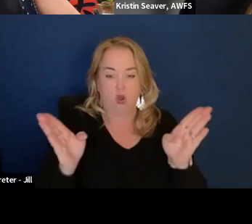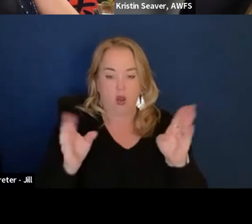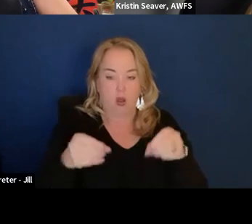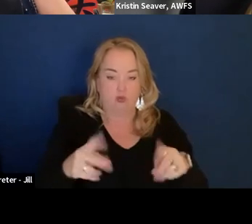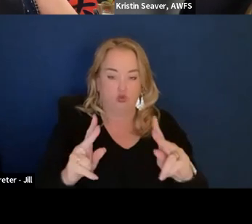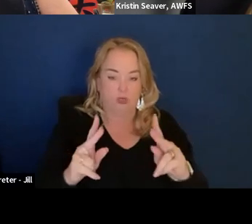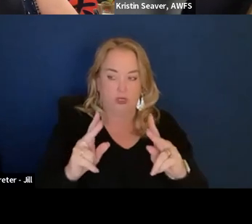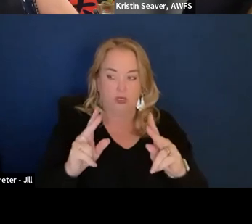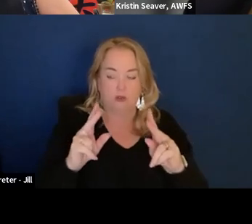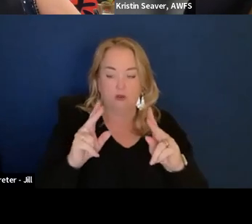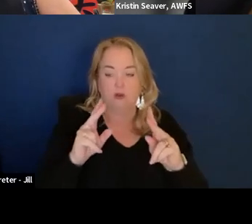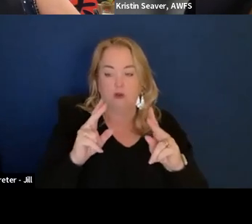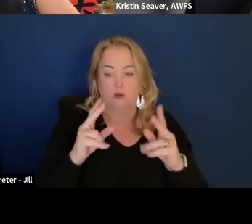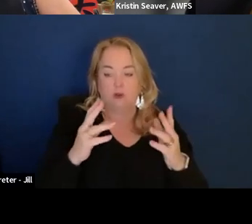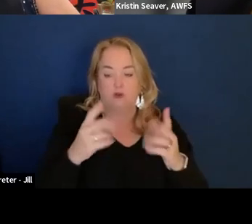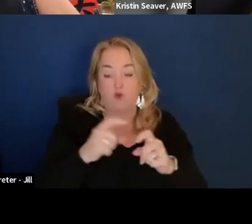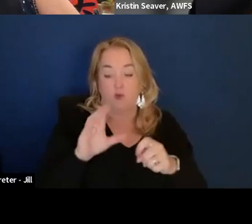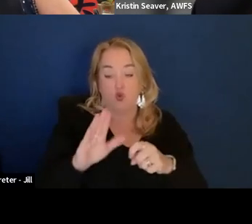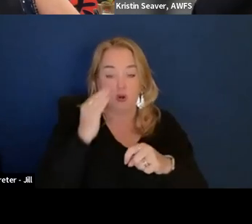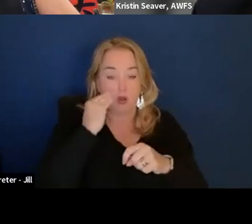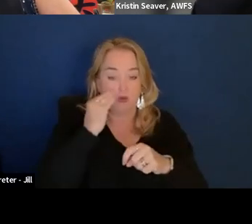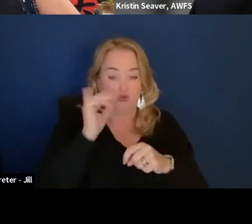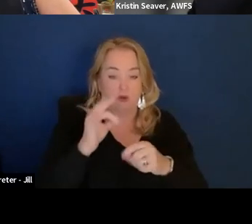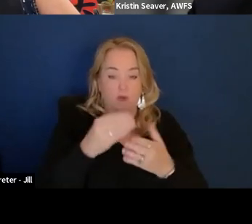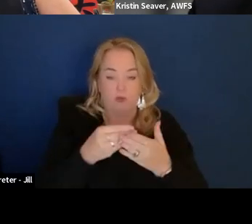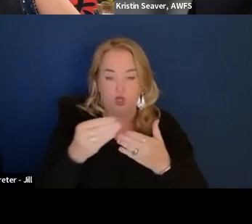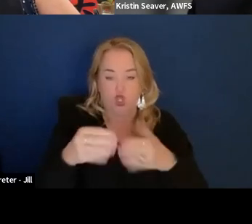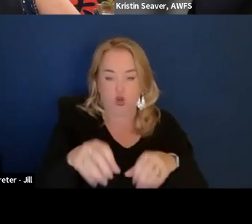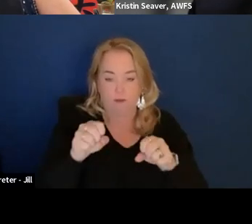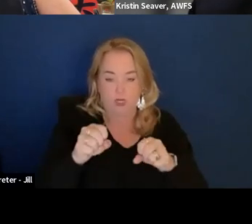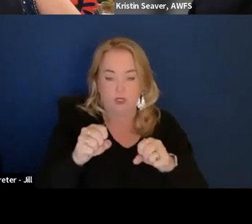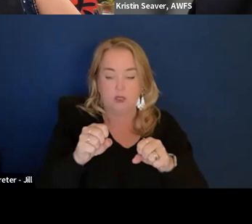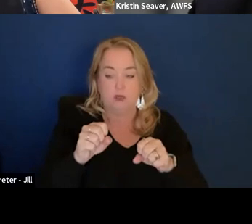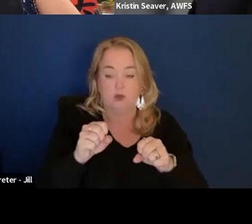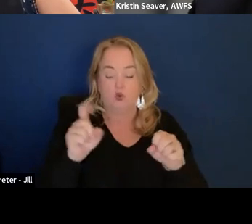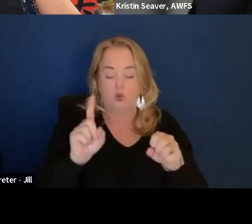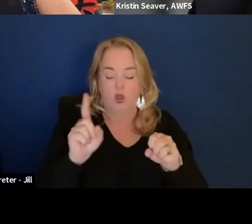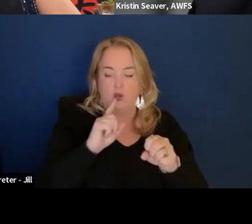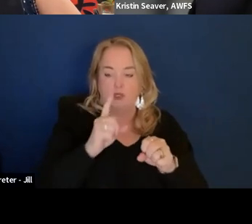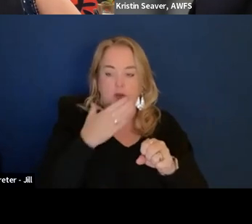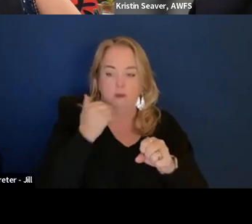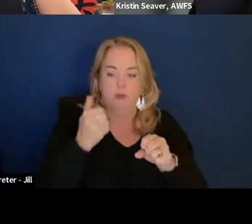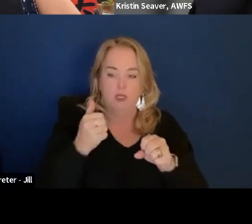based on your knowledge of procurement, where do you think the best place to launch a pilot would be?